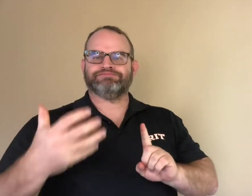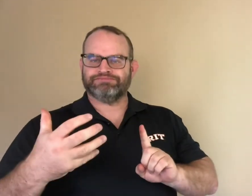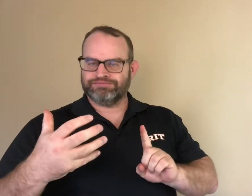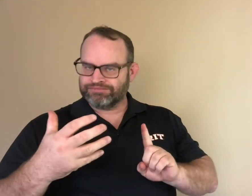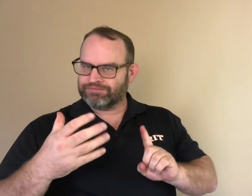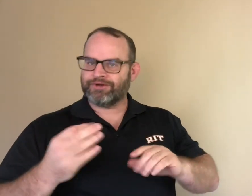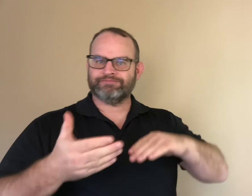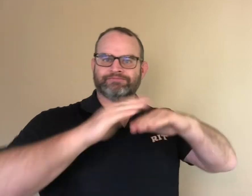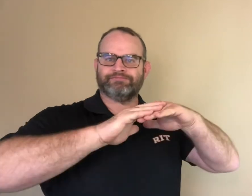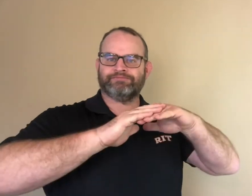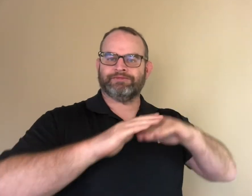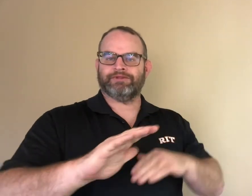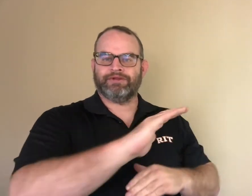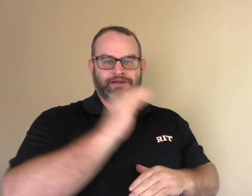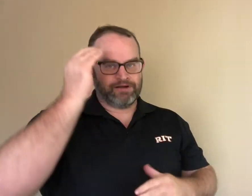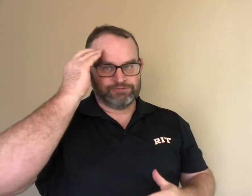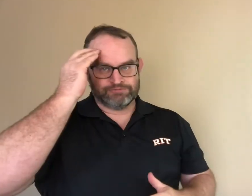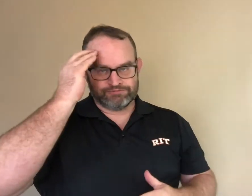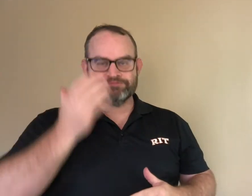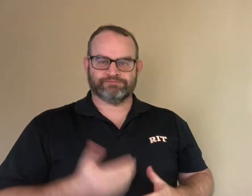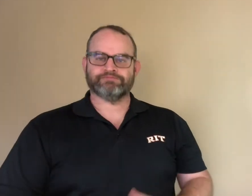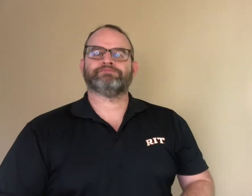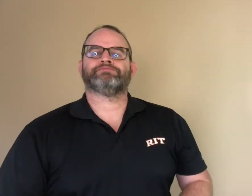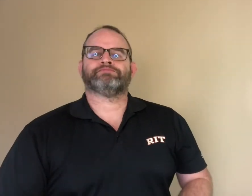Teachers of deaf students can expand on and enhance their background knowledge.